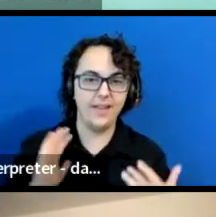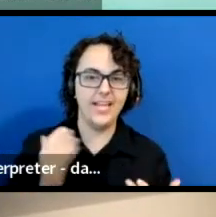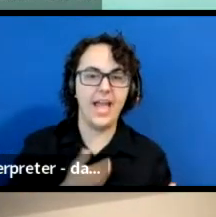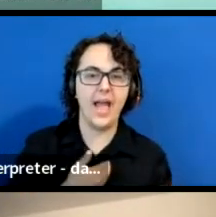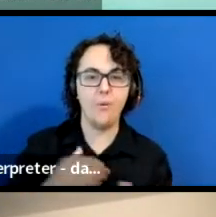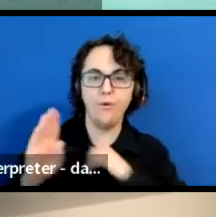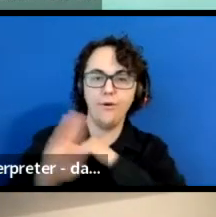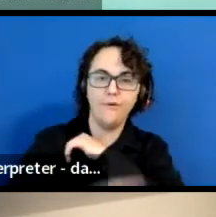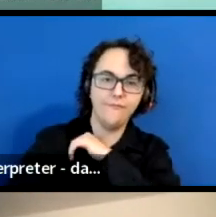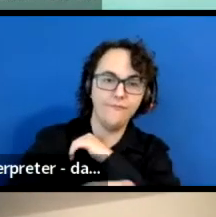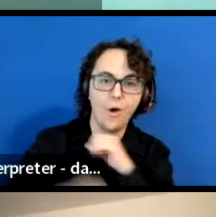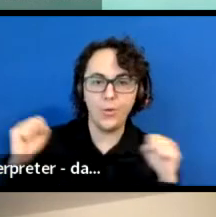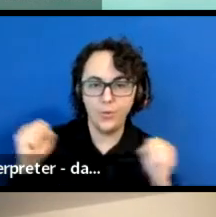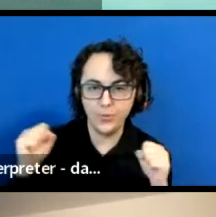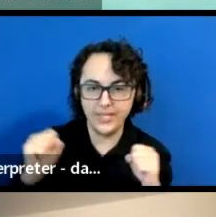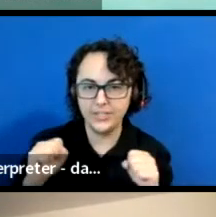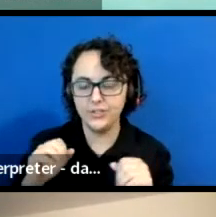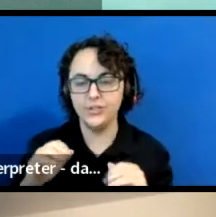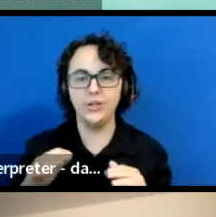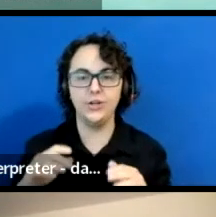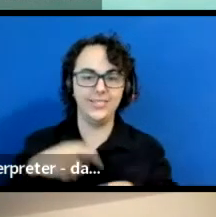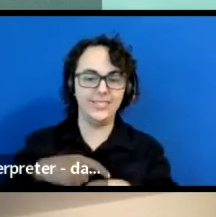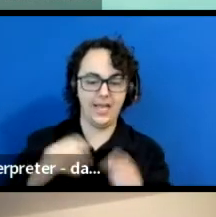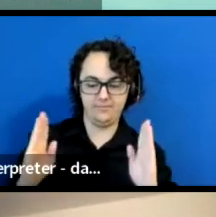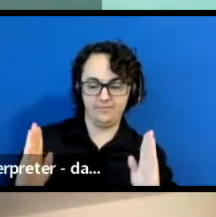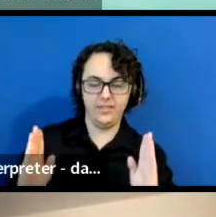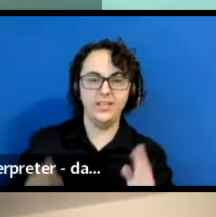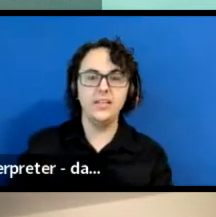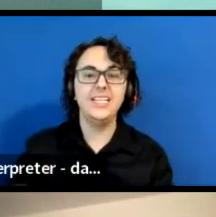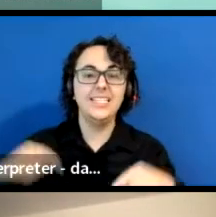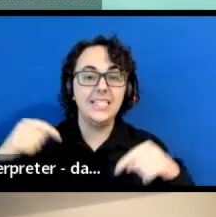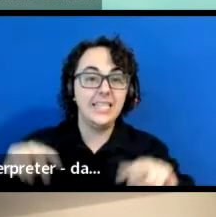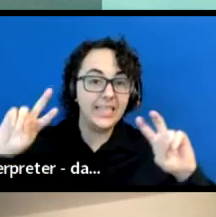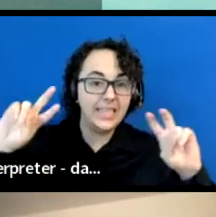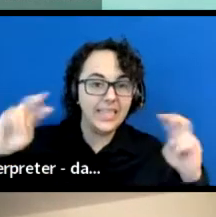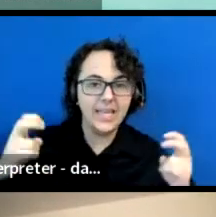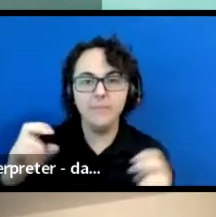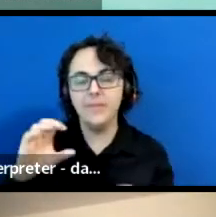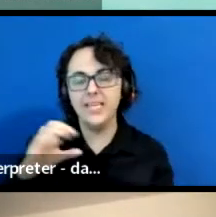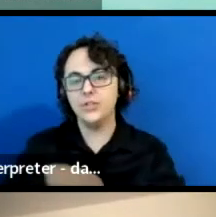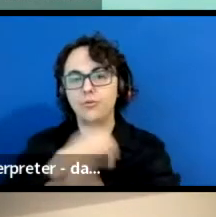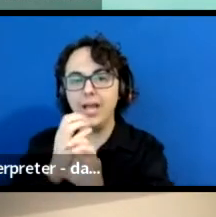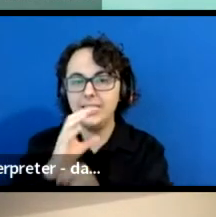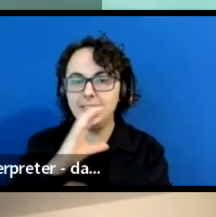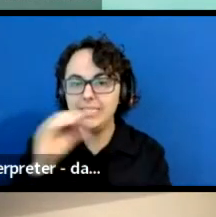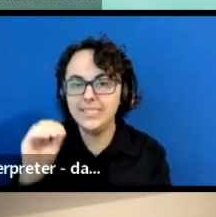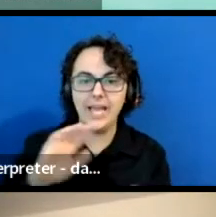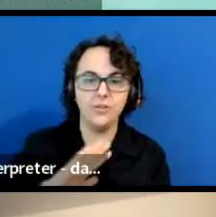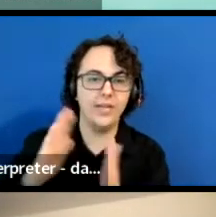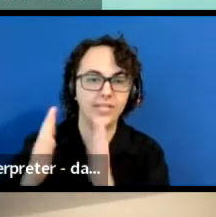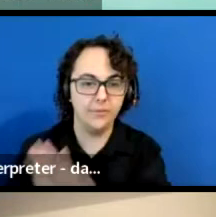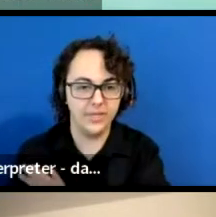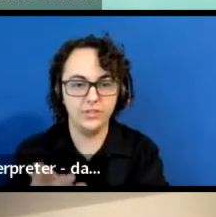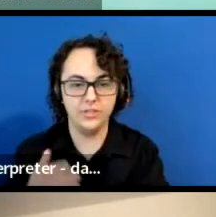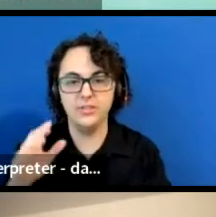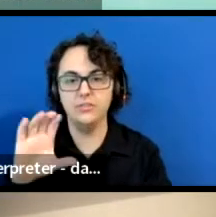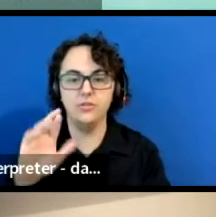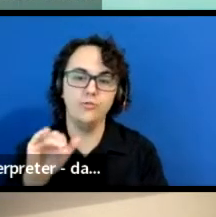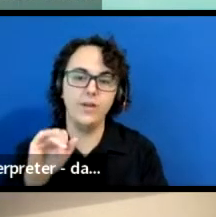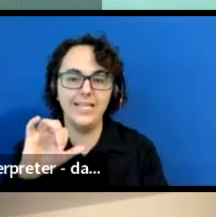The theme for this convening season is Crisis and Transformation. And we are so grateful that you're here with us today.